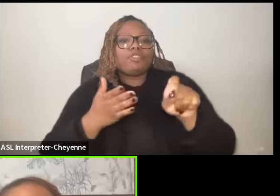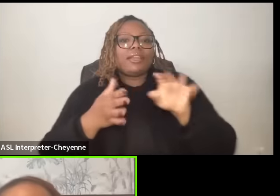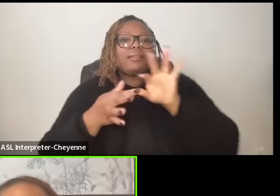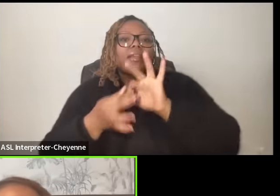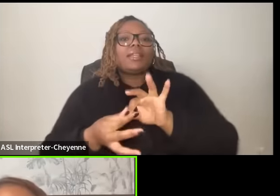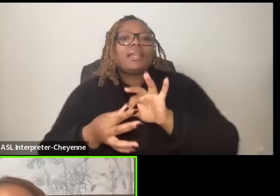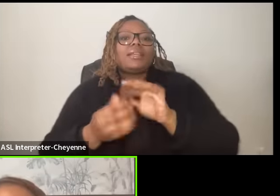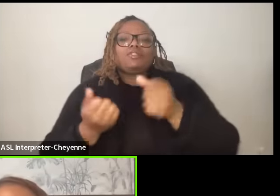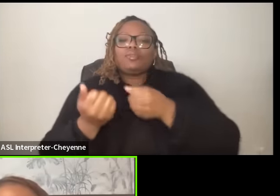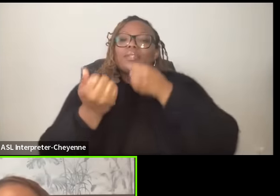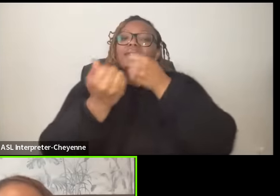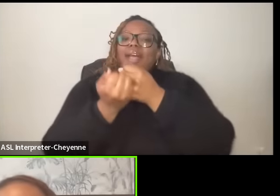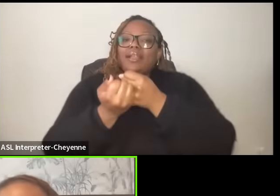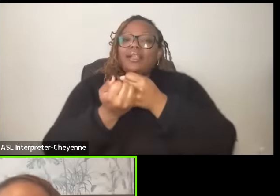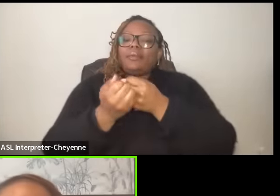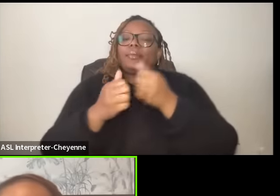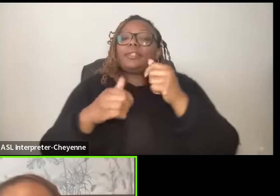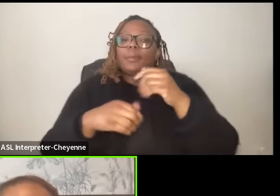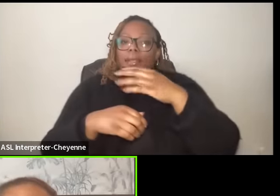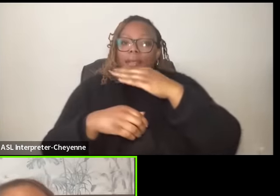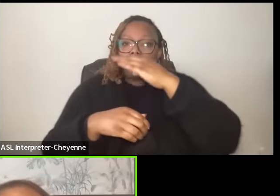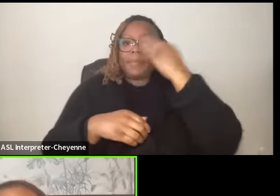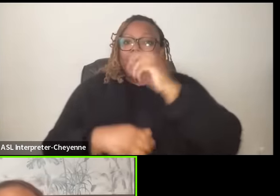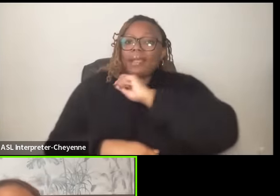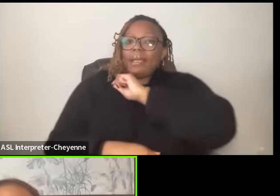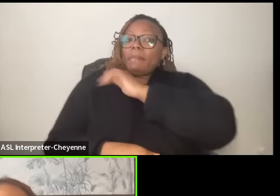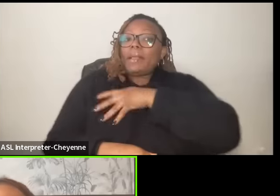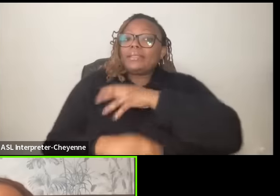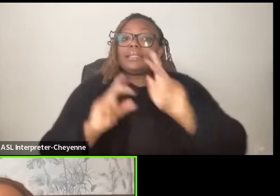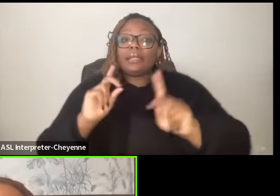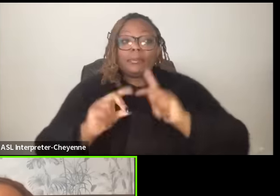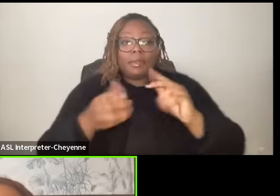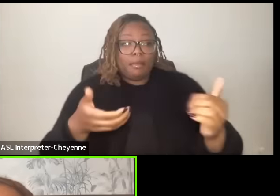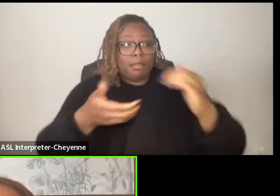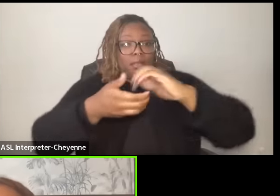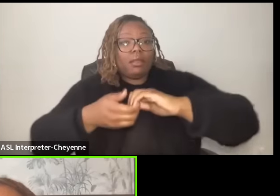solidarity between black and Palestinian folks and so the saying I'm curious around what you